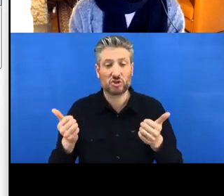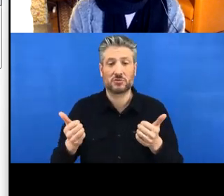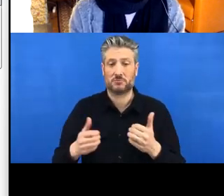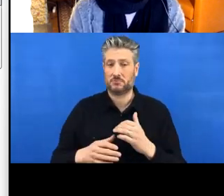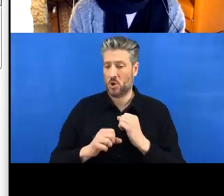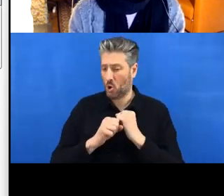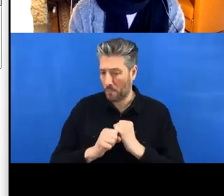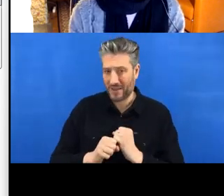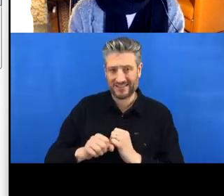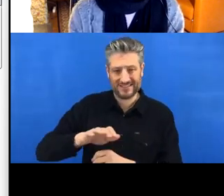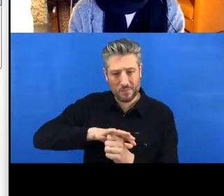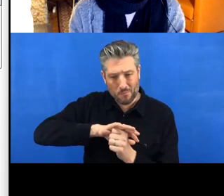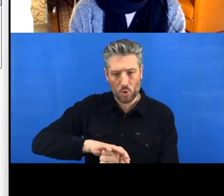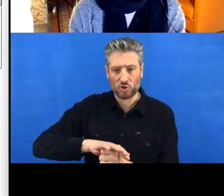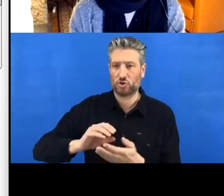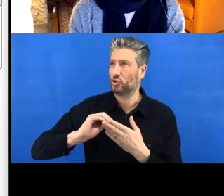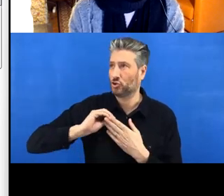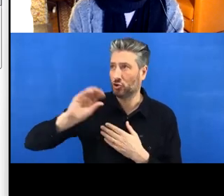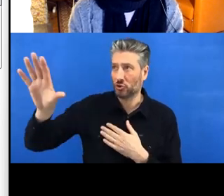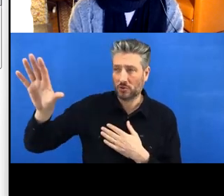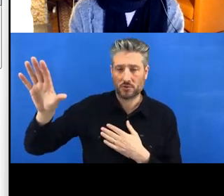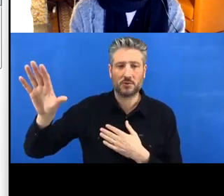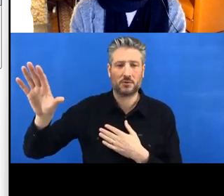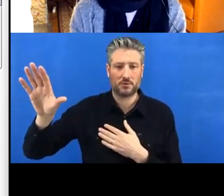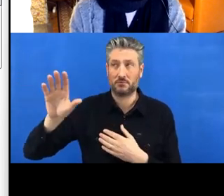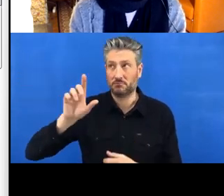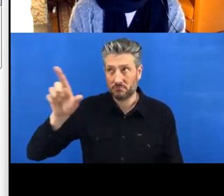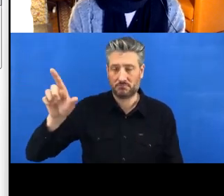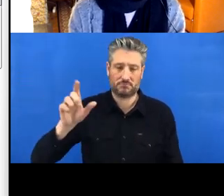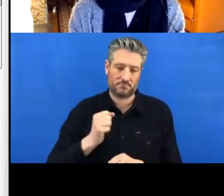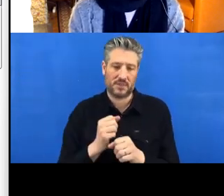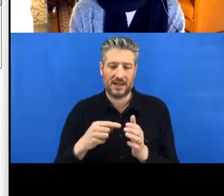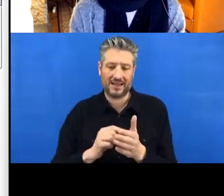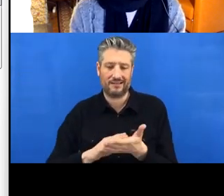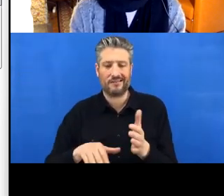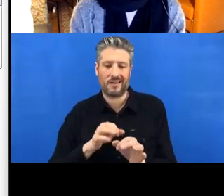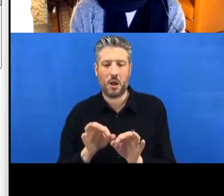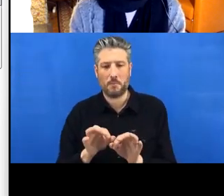Then those changes should be visible on GitHub. And again, always make sure to think carefully